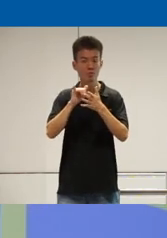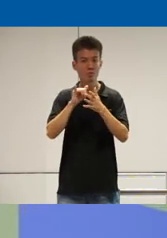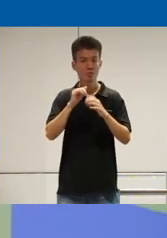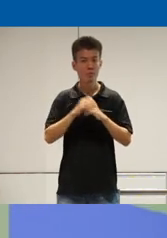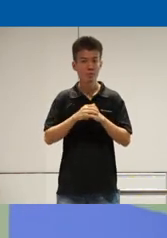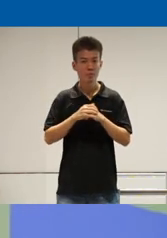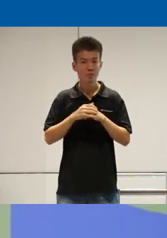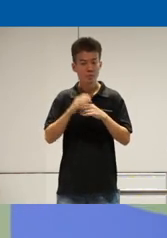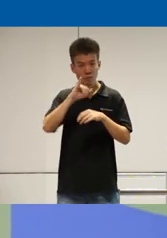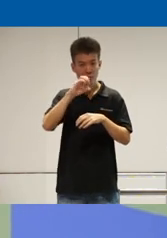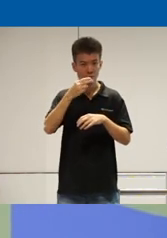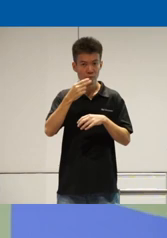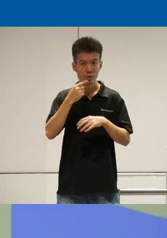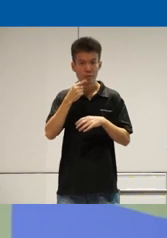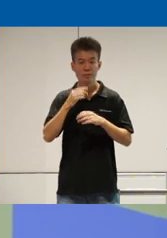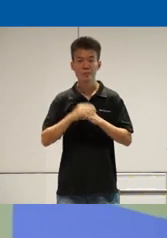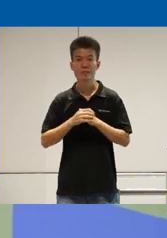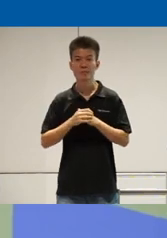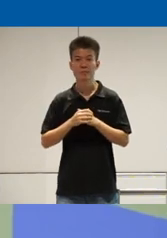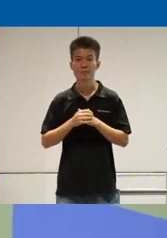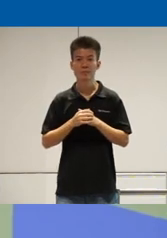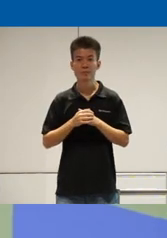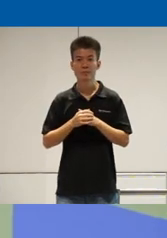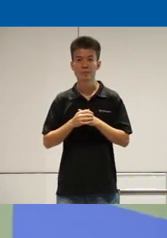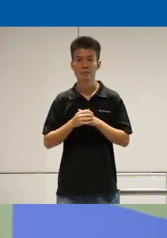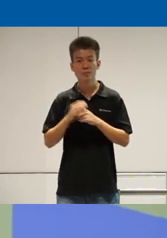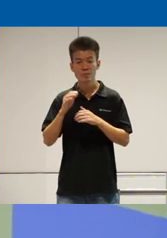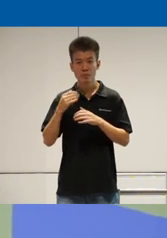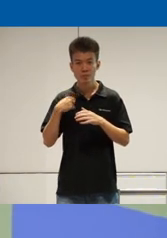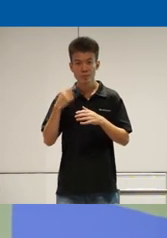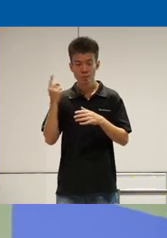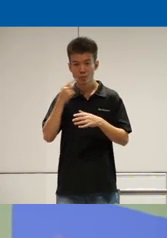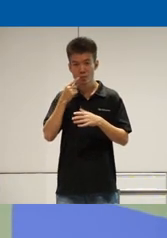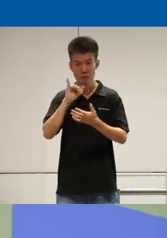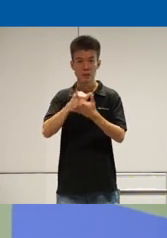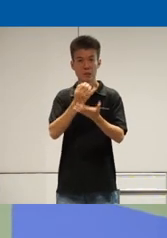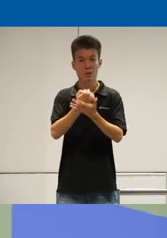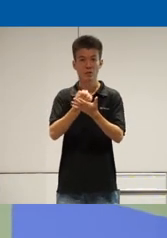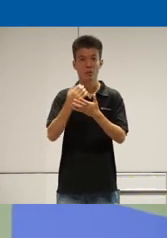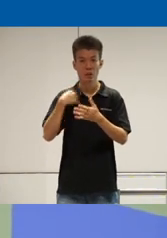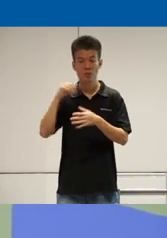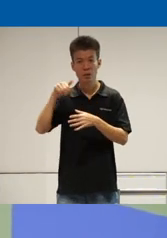Josh also and uh um in fact I also want to share Navi lens was another uh app which we